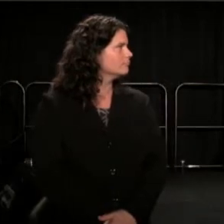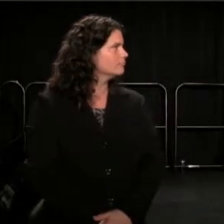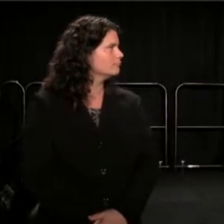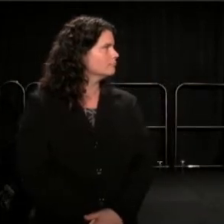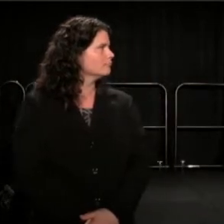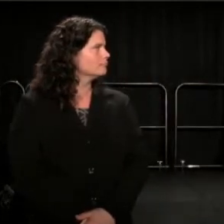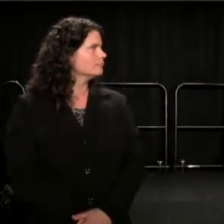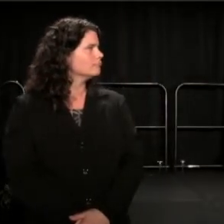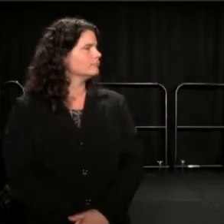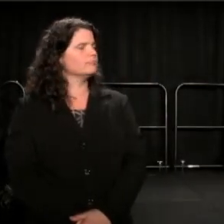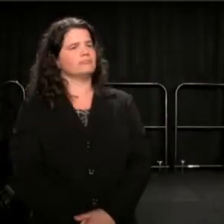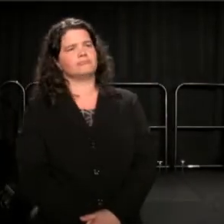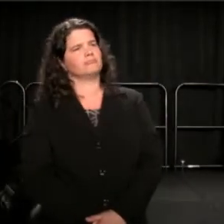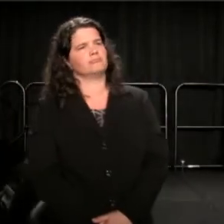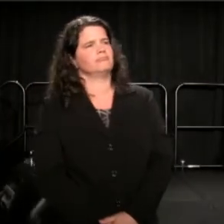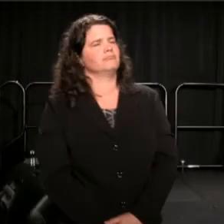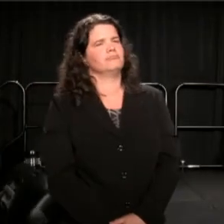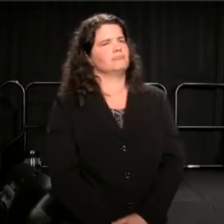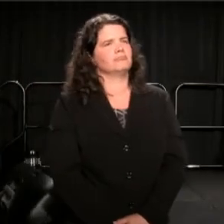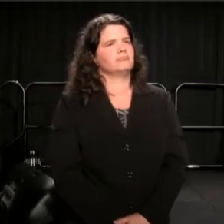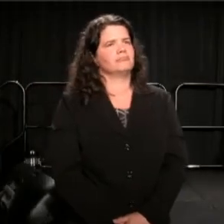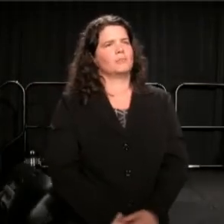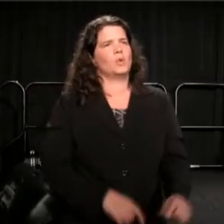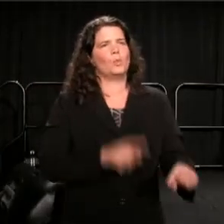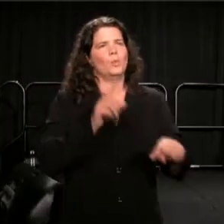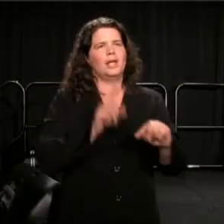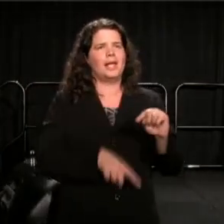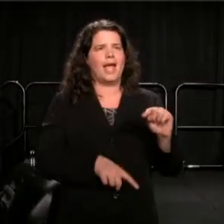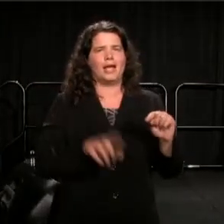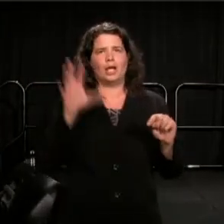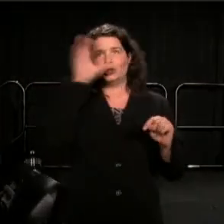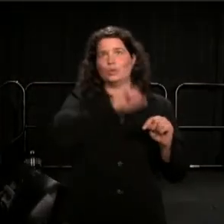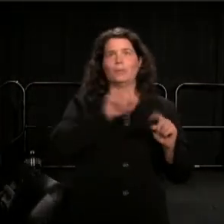We can no longer assume that people are willing to starve to be in the theater.